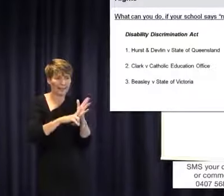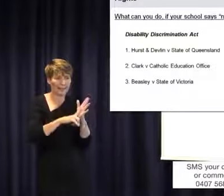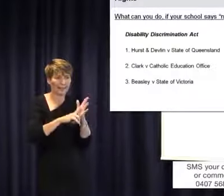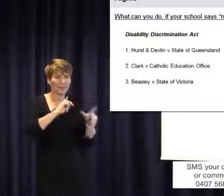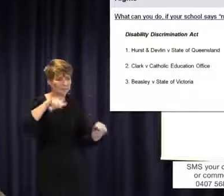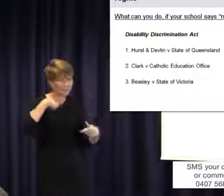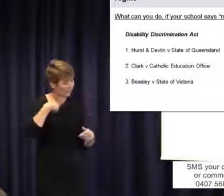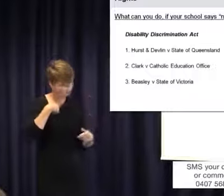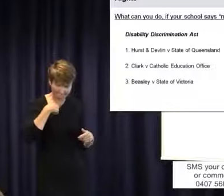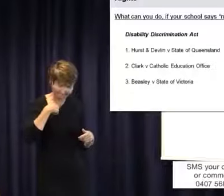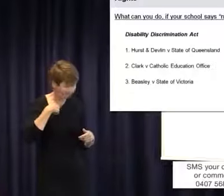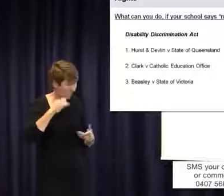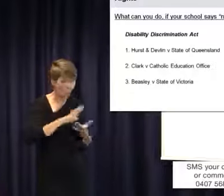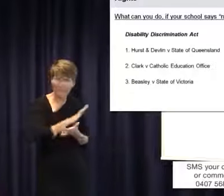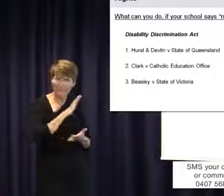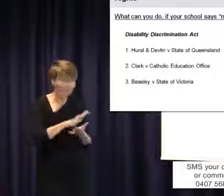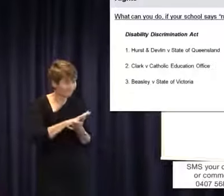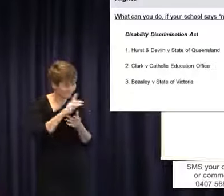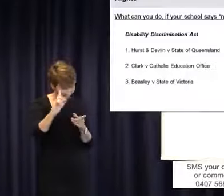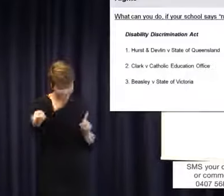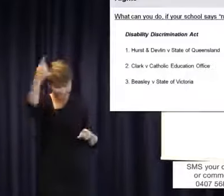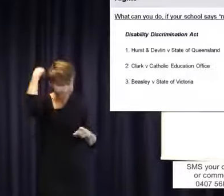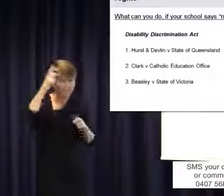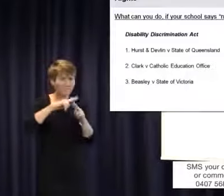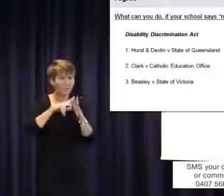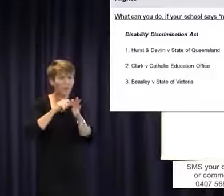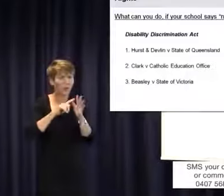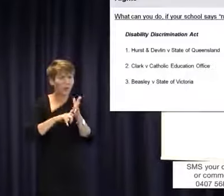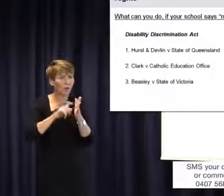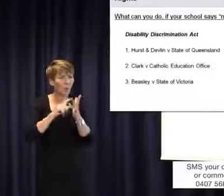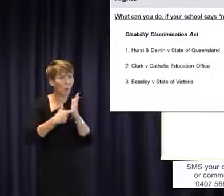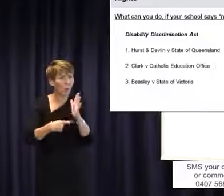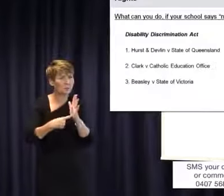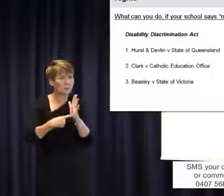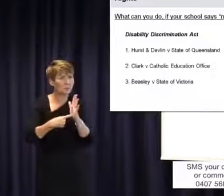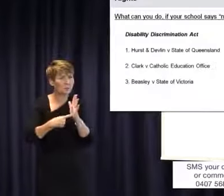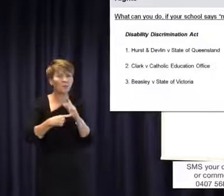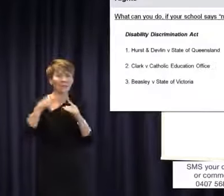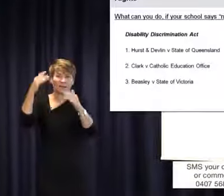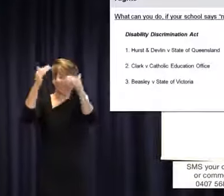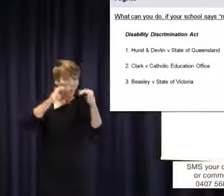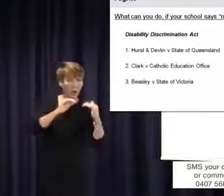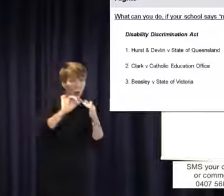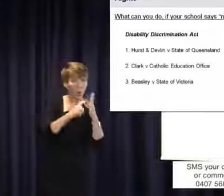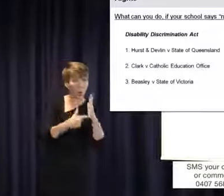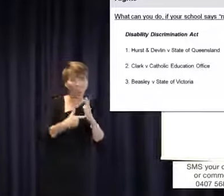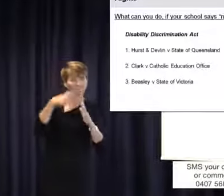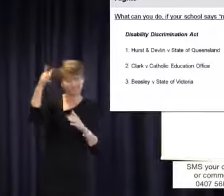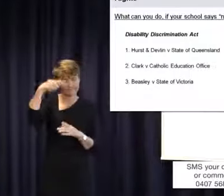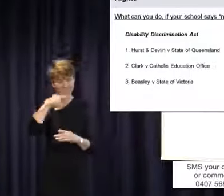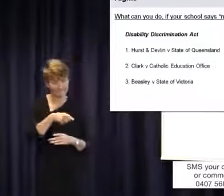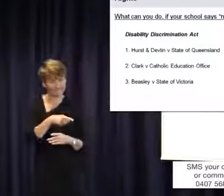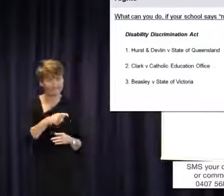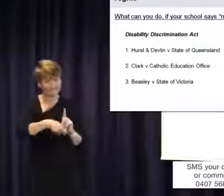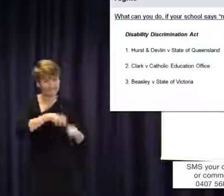Federal Court and it was overturned because the law uses the word comply. You have to